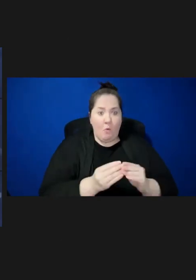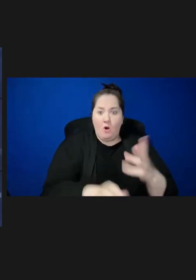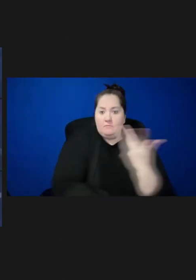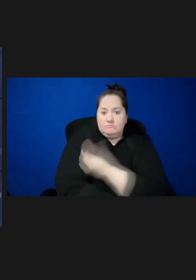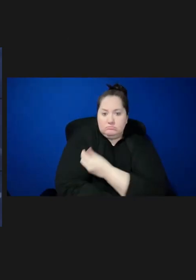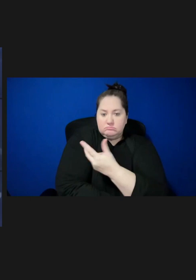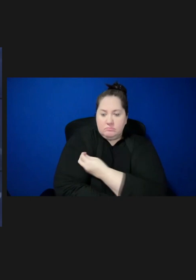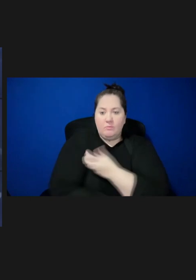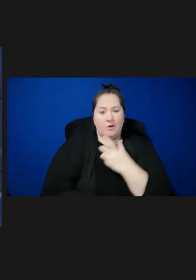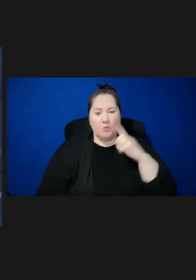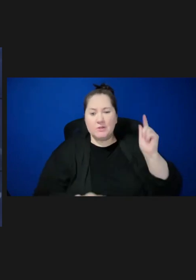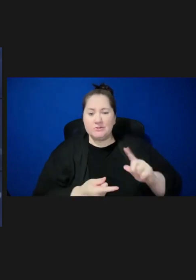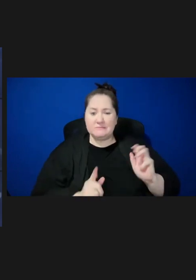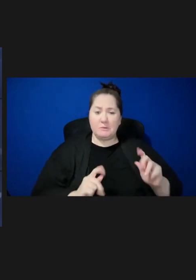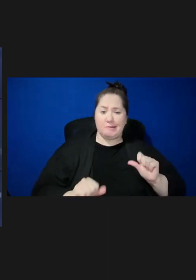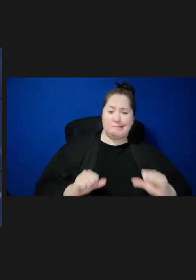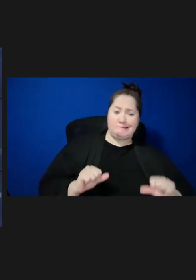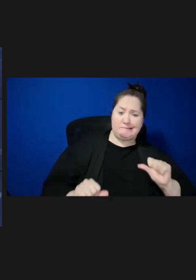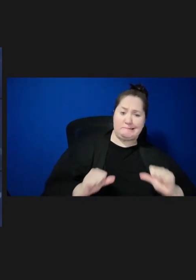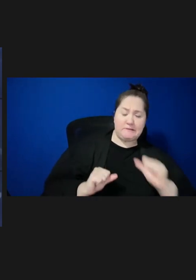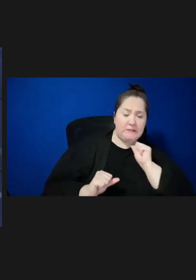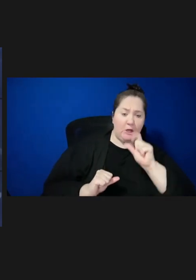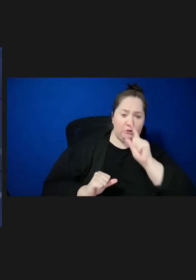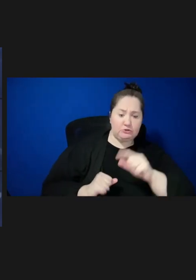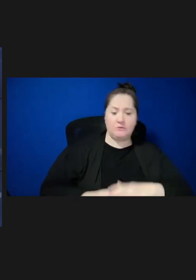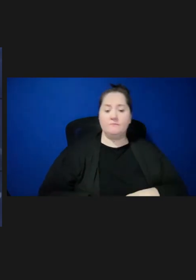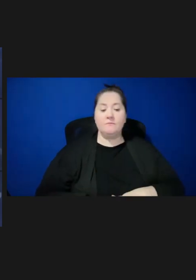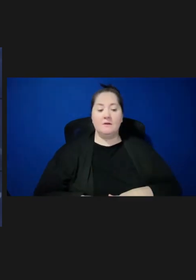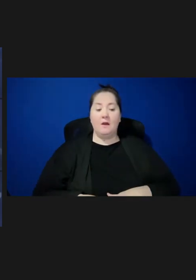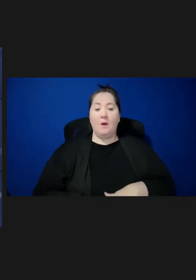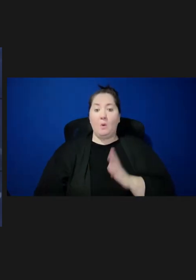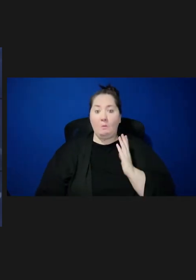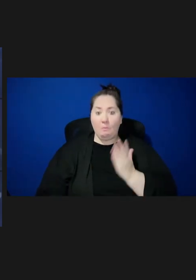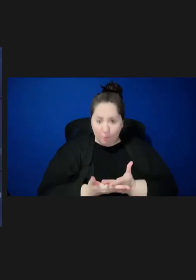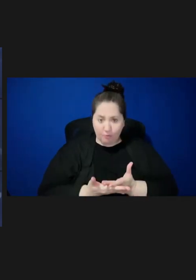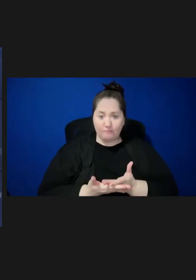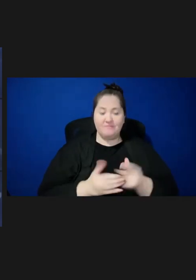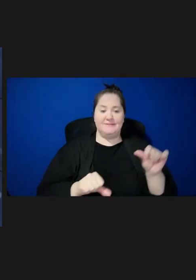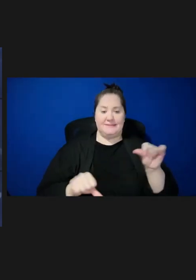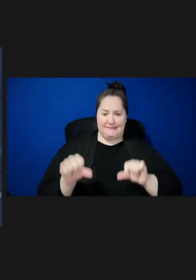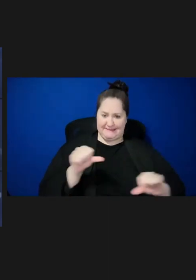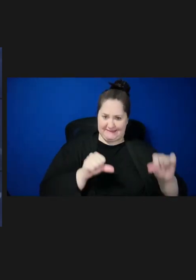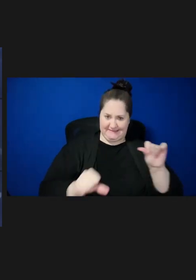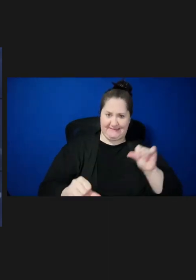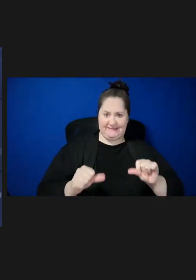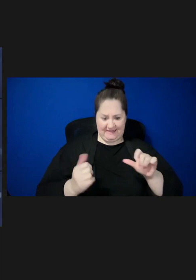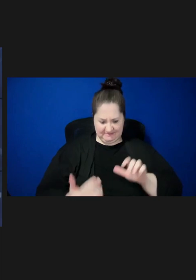hesitancy. Proven, science-based methods help inform our programs and policies and